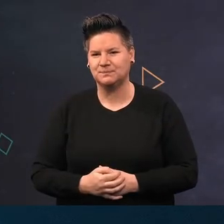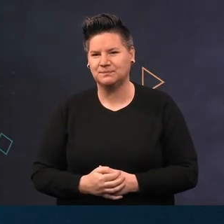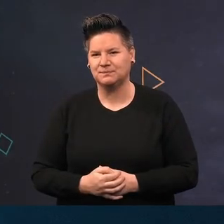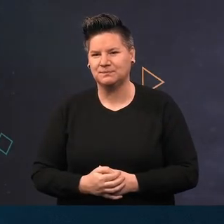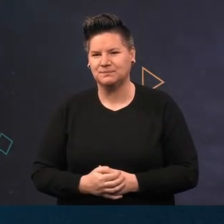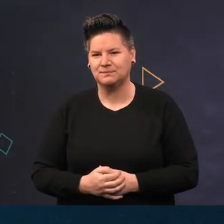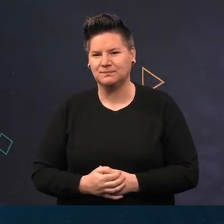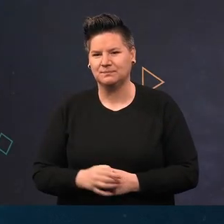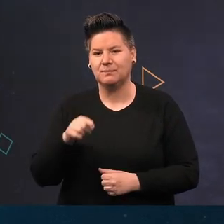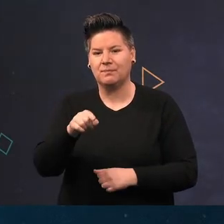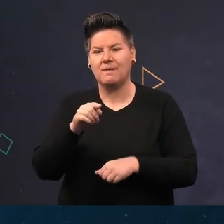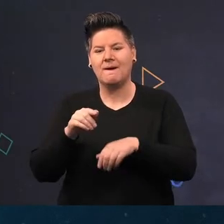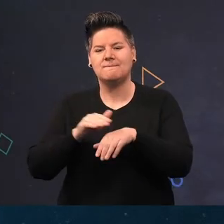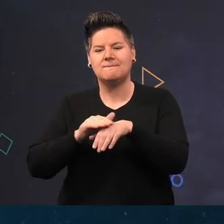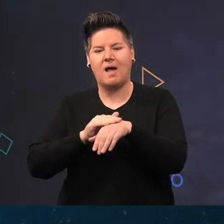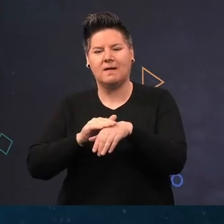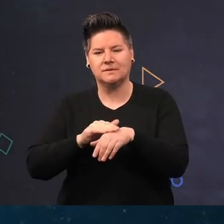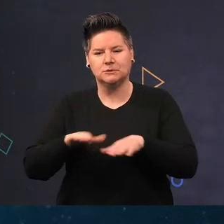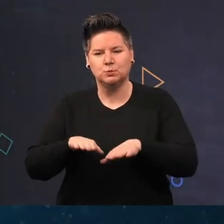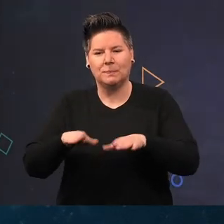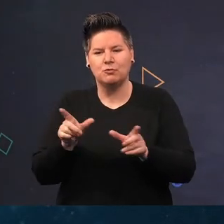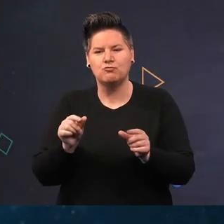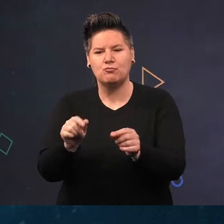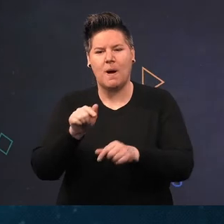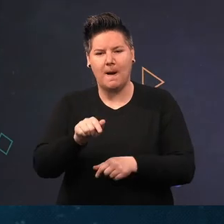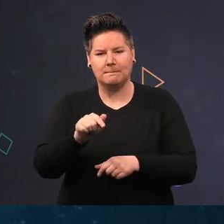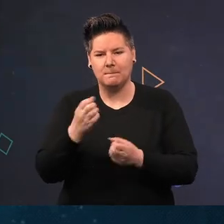The Velvet Swimming Crab with its bright red eyes and aggressive